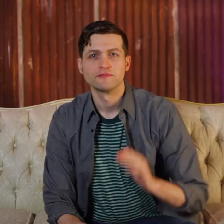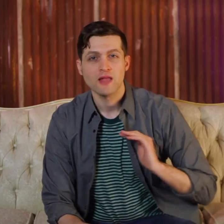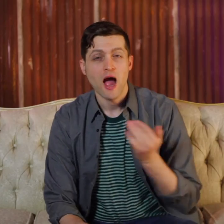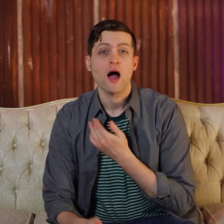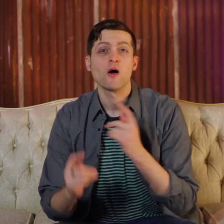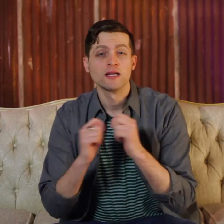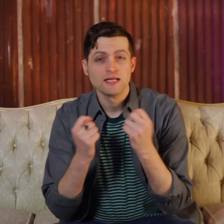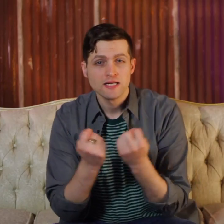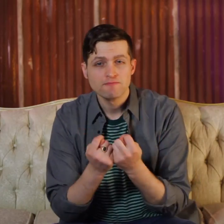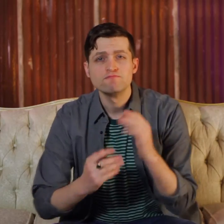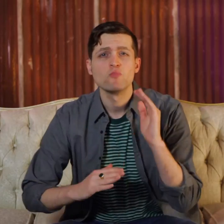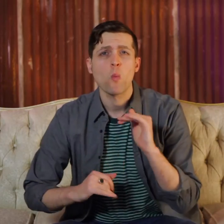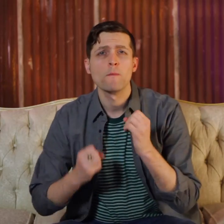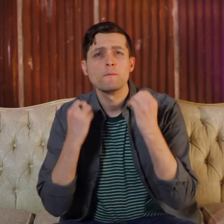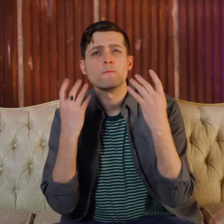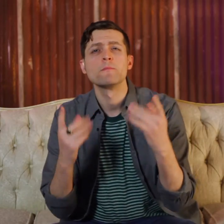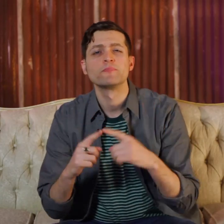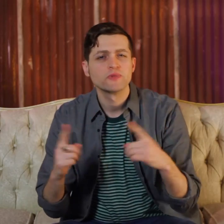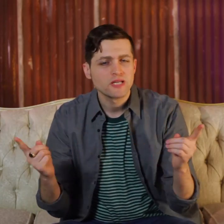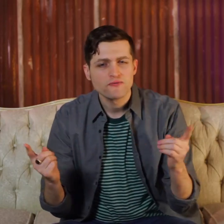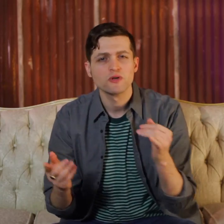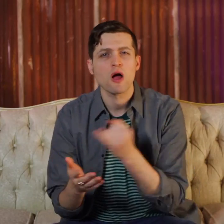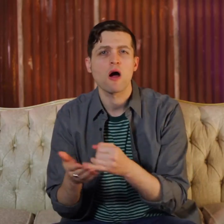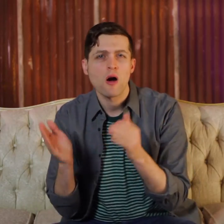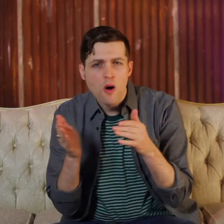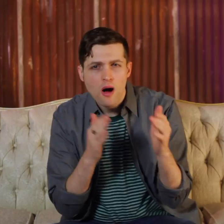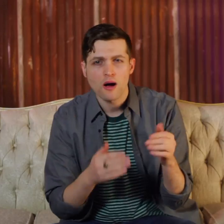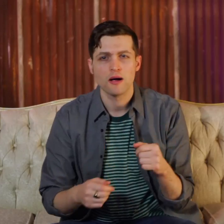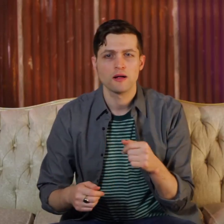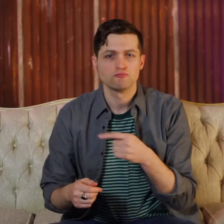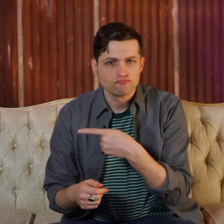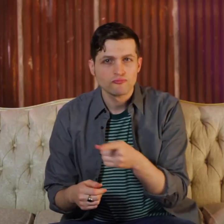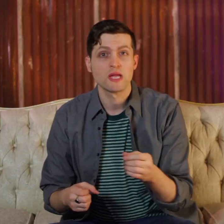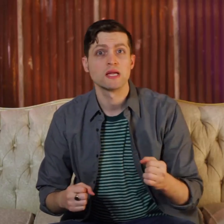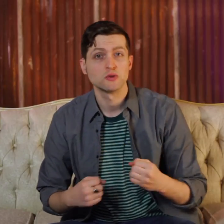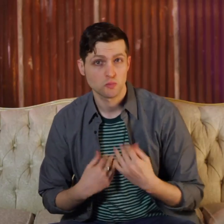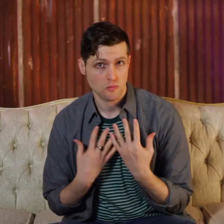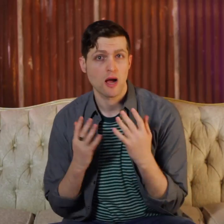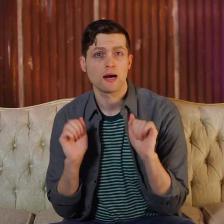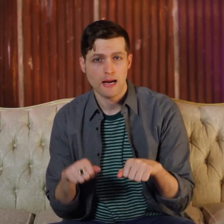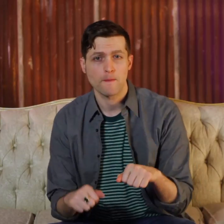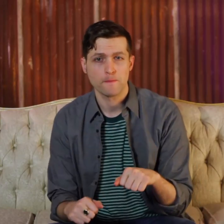Our team hopes to inspire many other artists